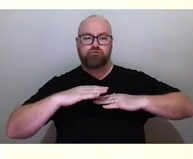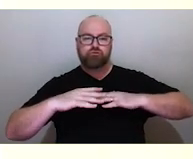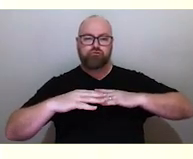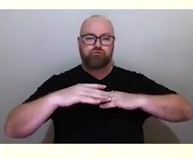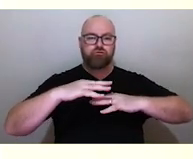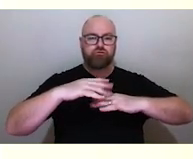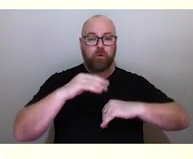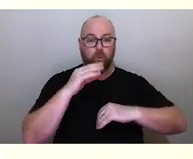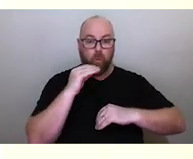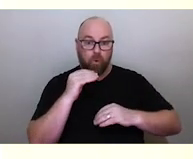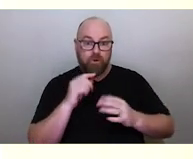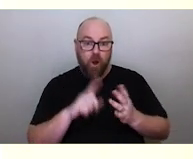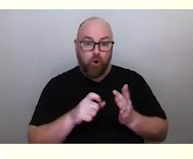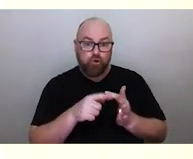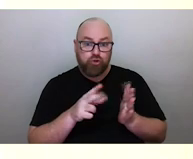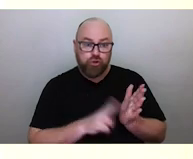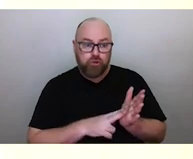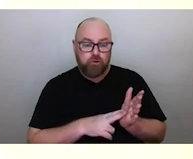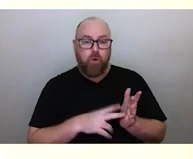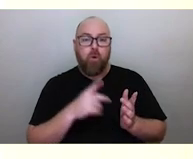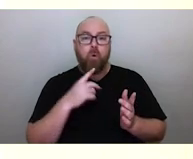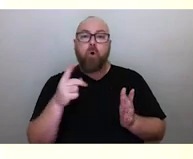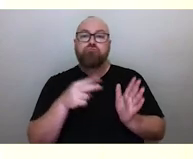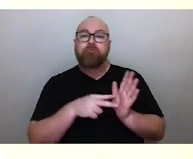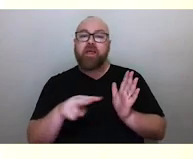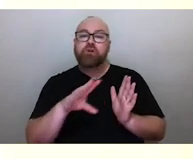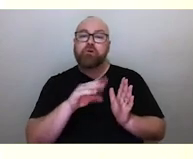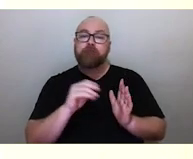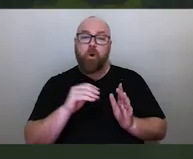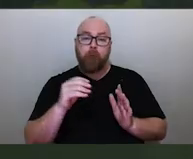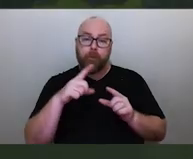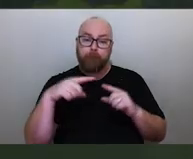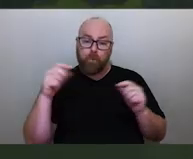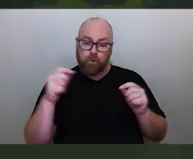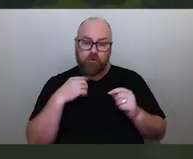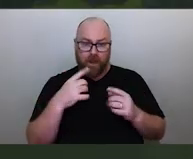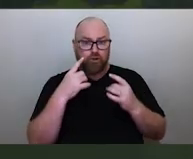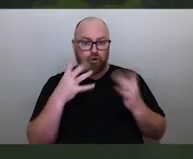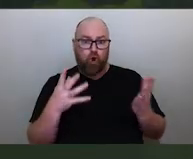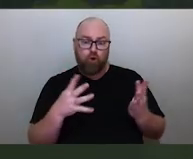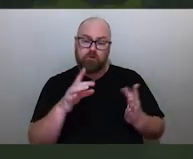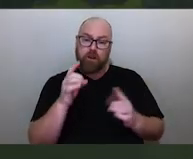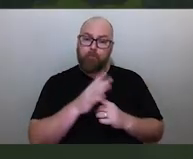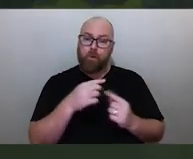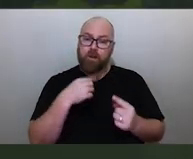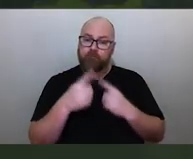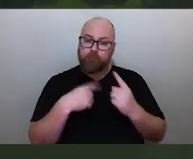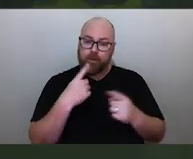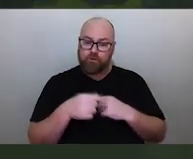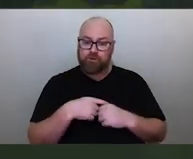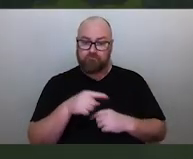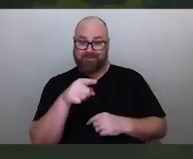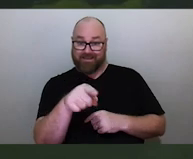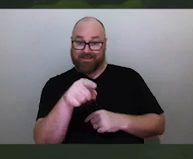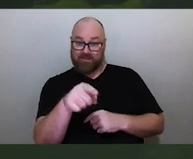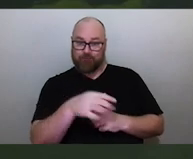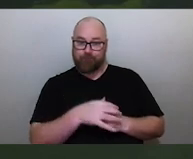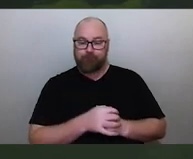even the reflection of the moonlight in the water tells you important things. You can see in this image here, these puffy